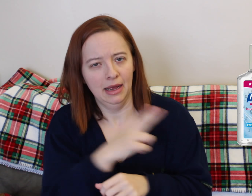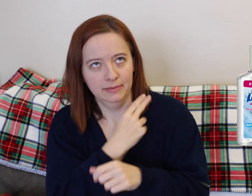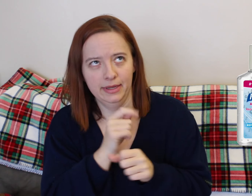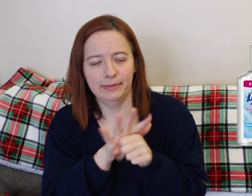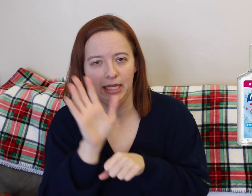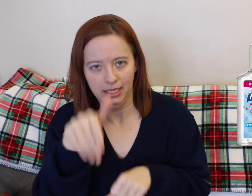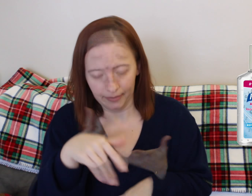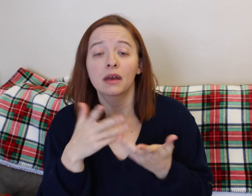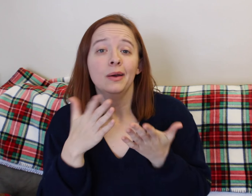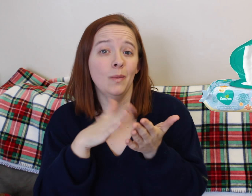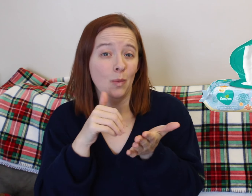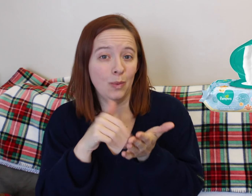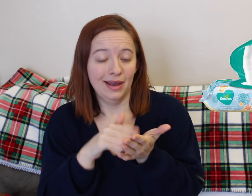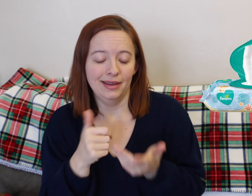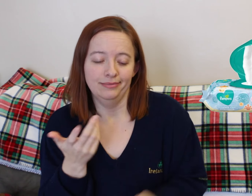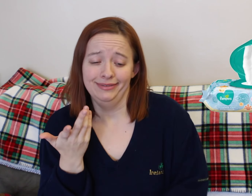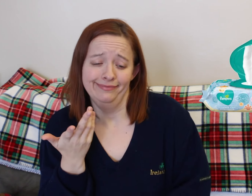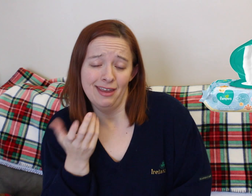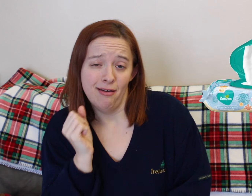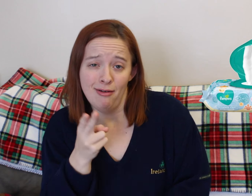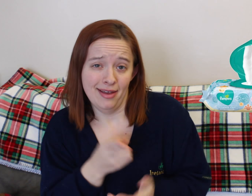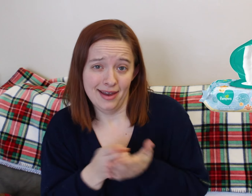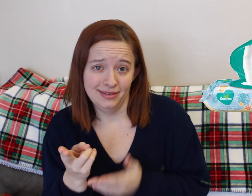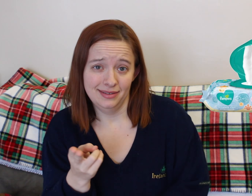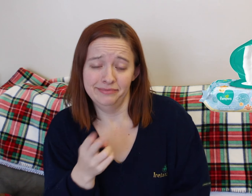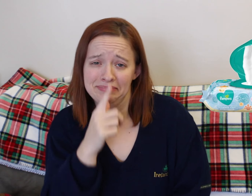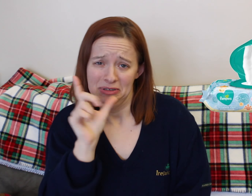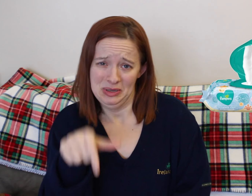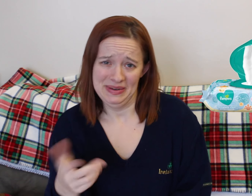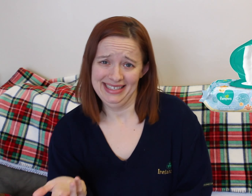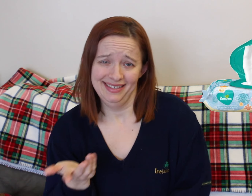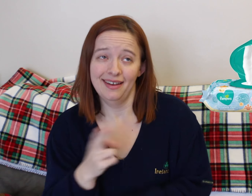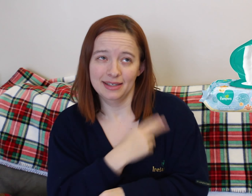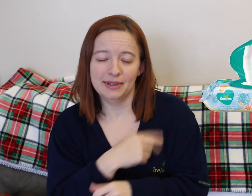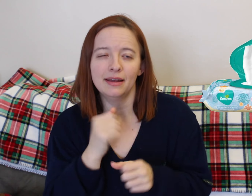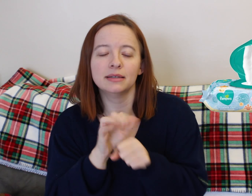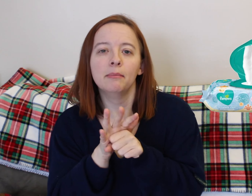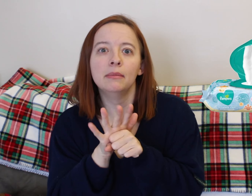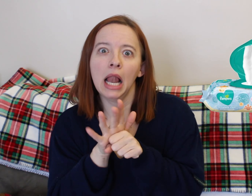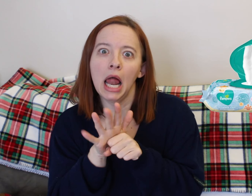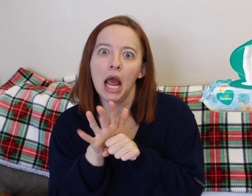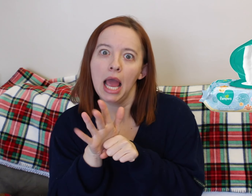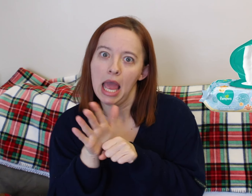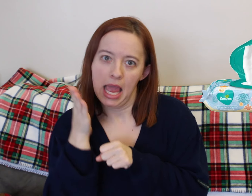For the baby bag, we had some hand sanitizer. I mean in all honesty, it's just cause it was connected to the backpack bag.